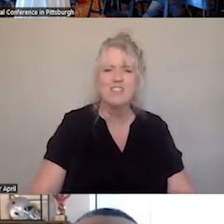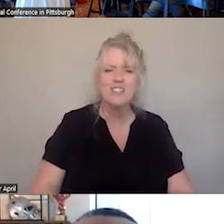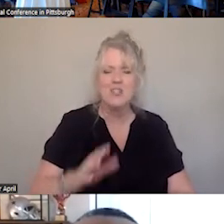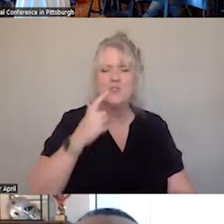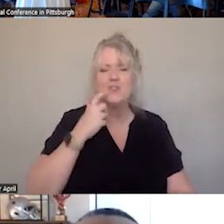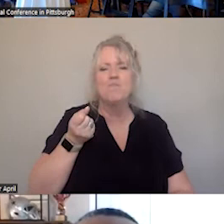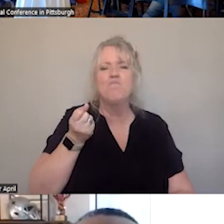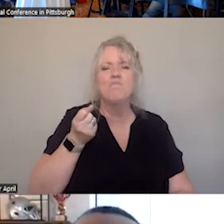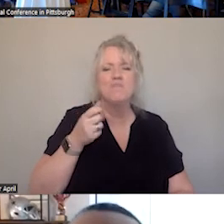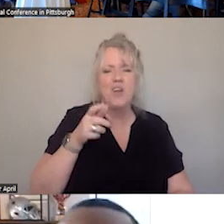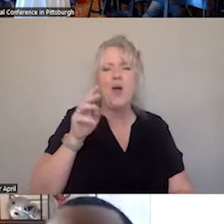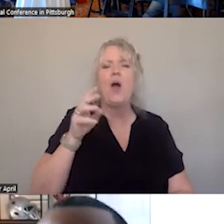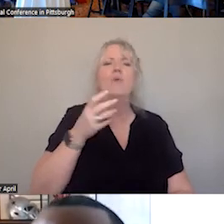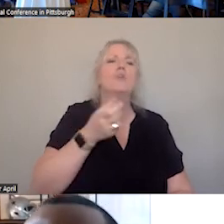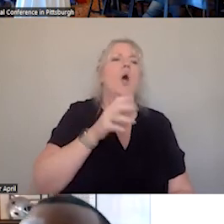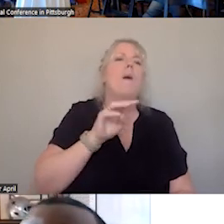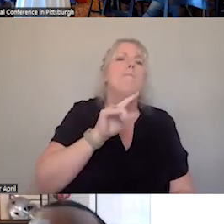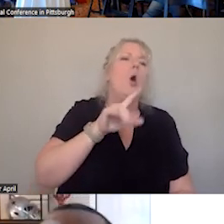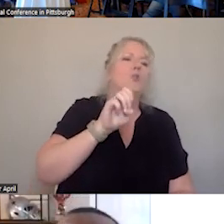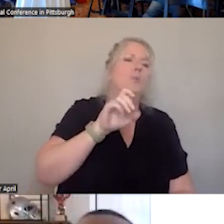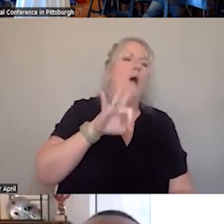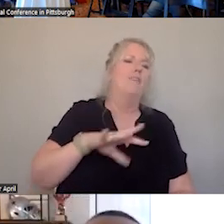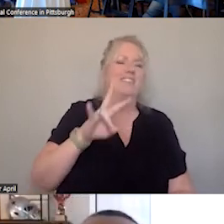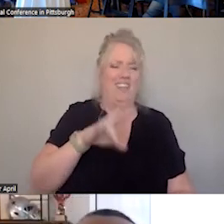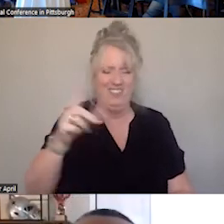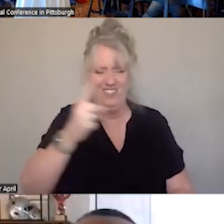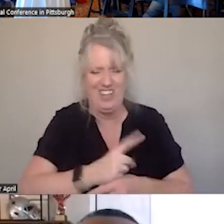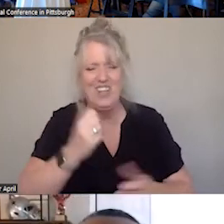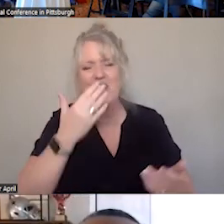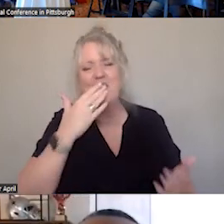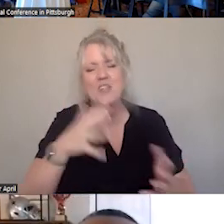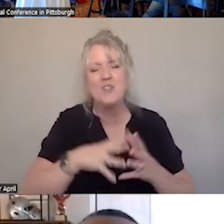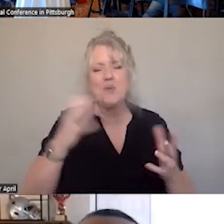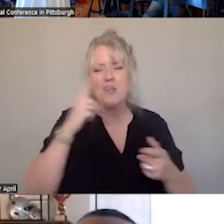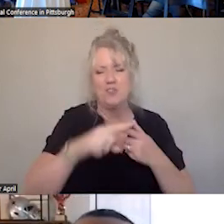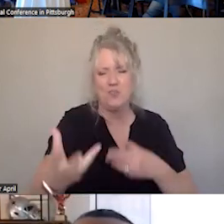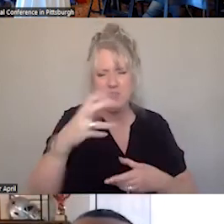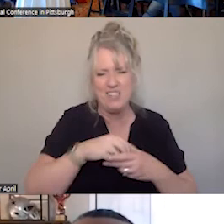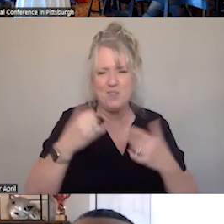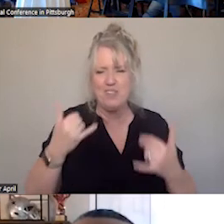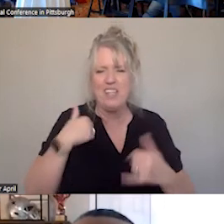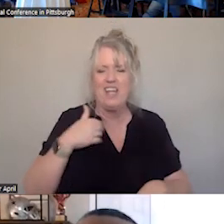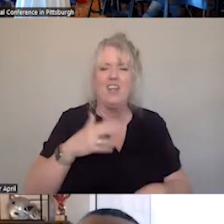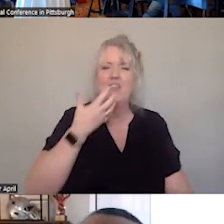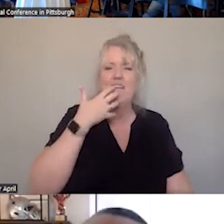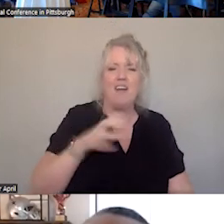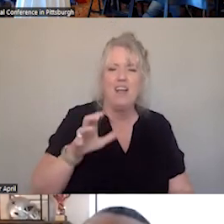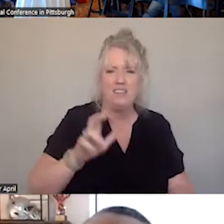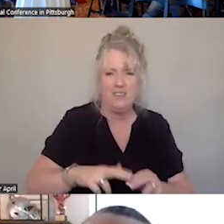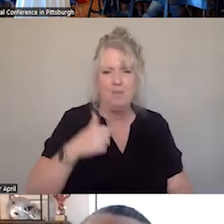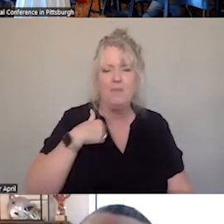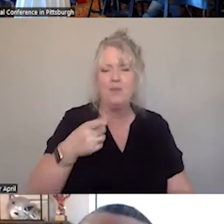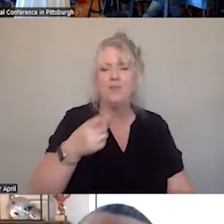MULTIPLE OF 7. THANK YOU FOR PARTICIPATING ON THE HOT SEAT. WE HAVE A LOVELY PARTING GIFT IN THE